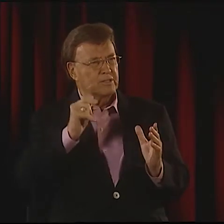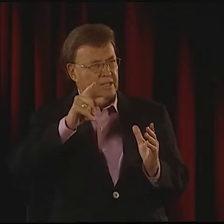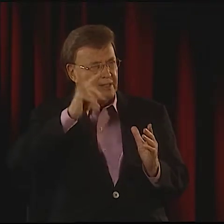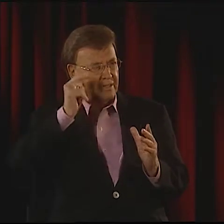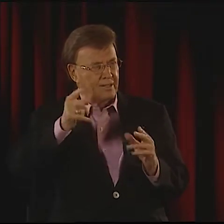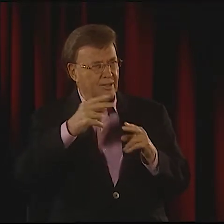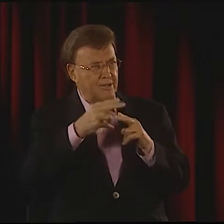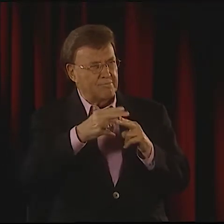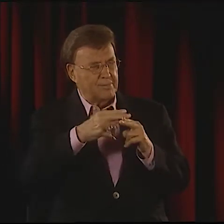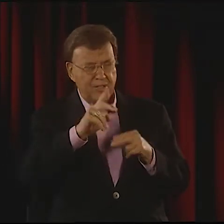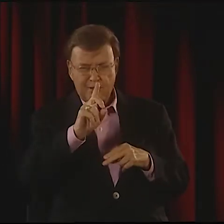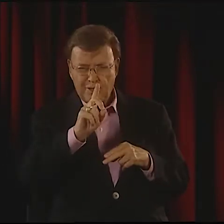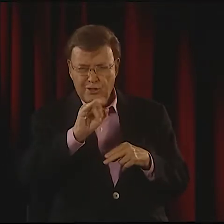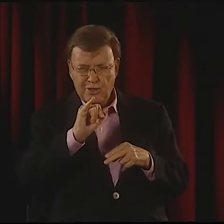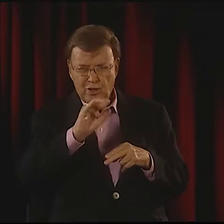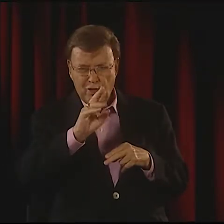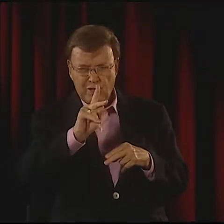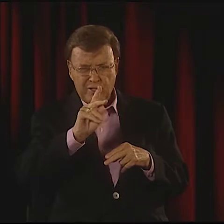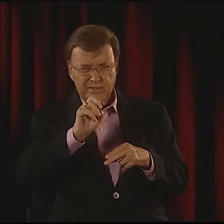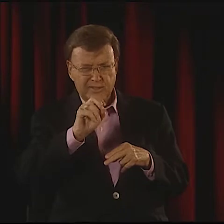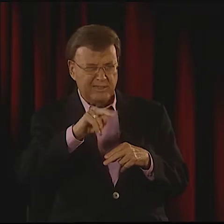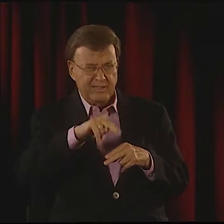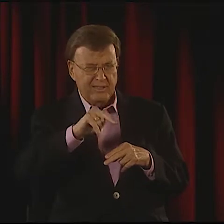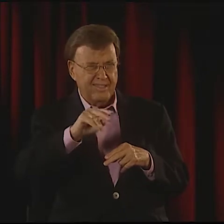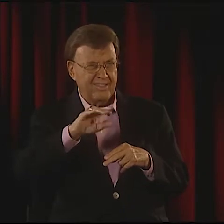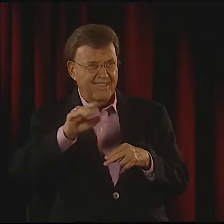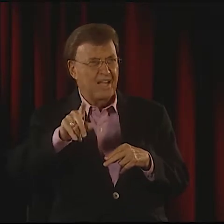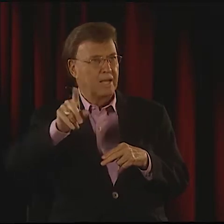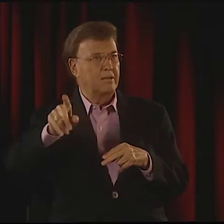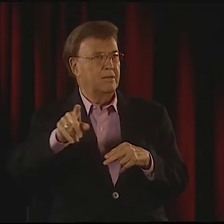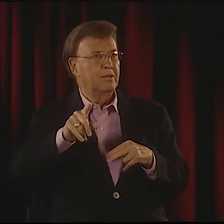AND SO NOW THERE IS A PROFESSOR AT GALLAUDET